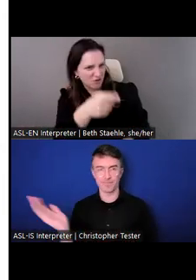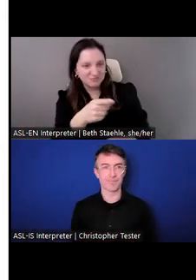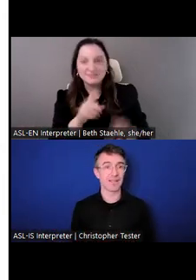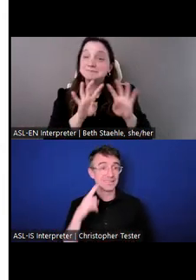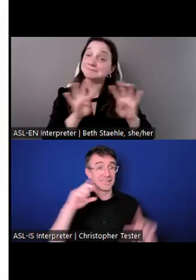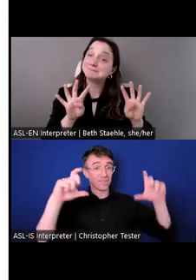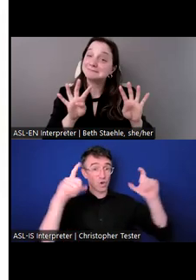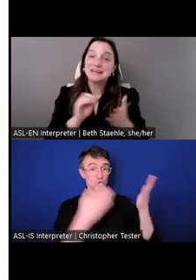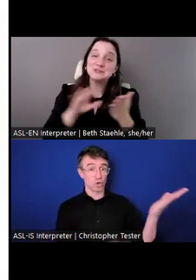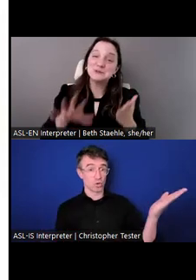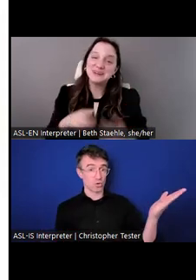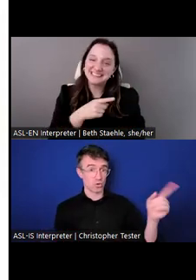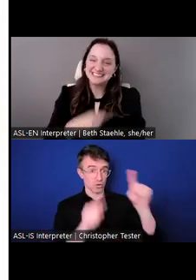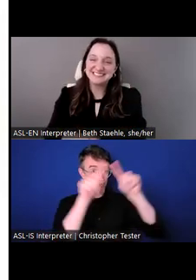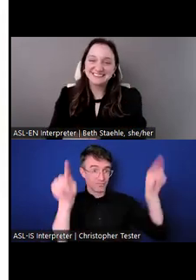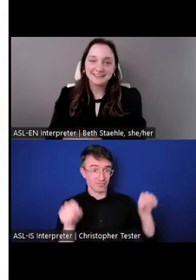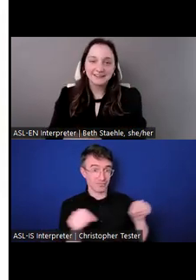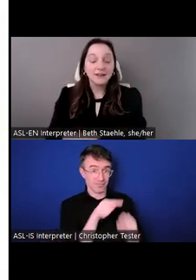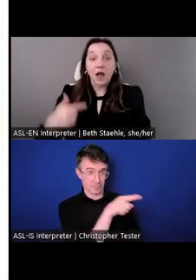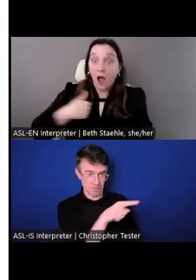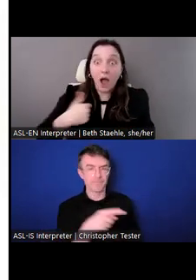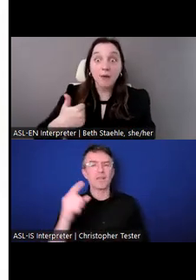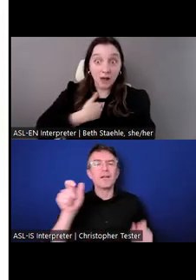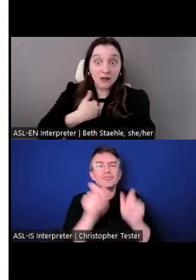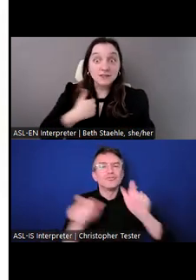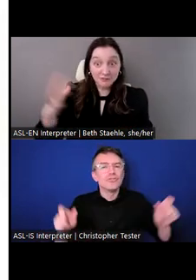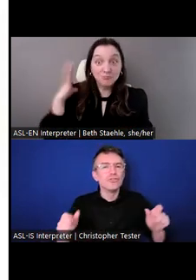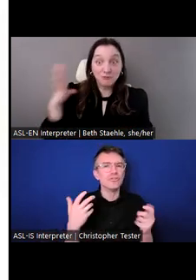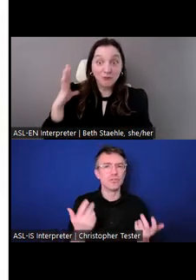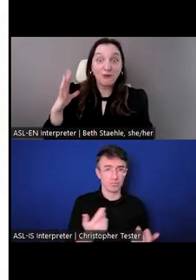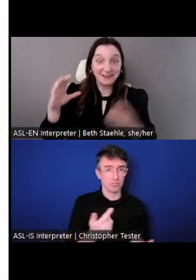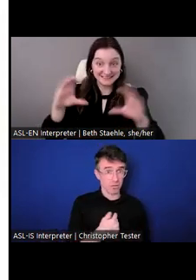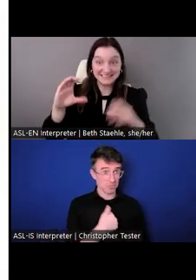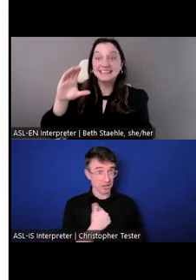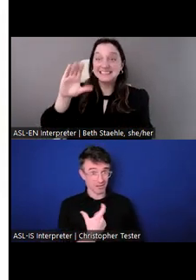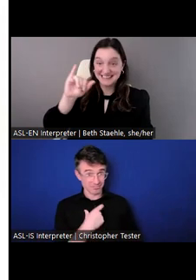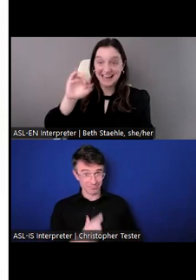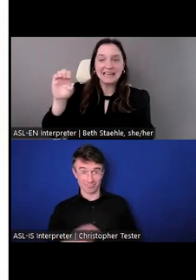I did one of those programs, as well, eons ago.